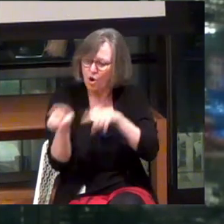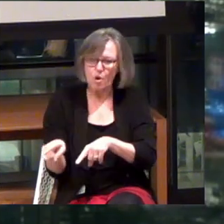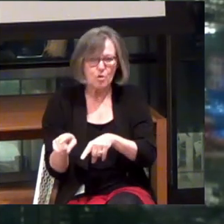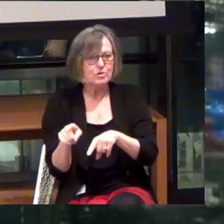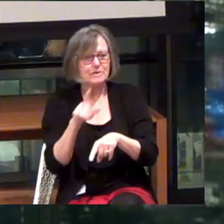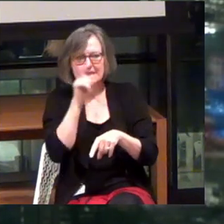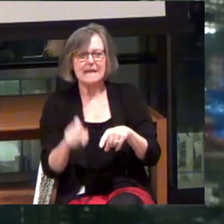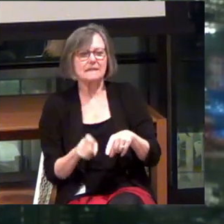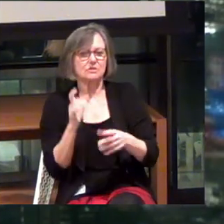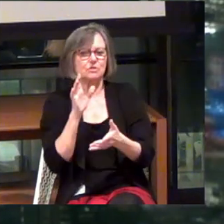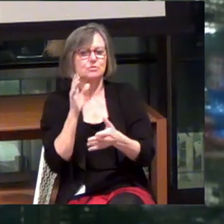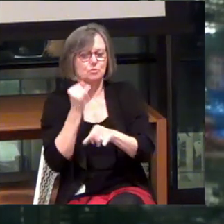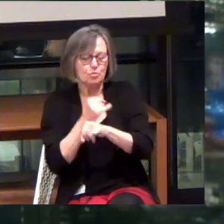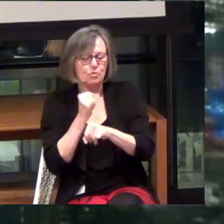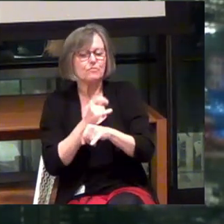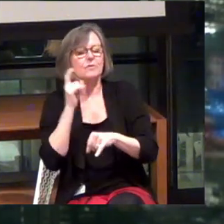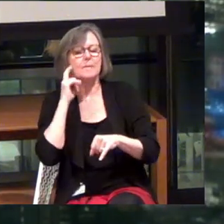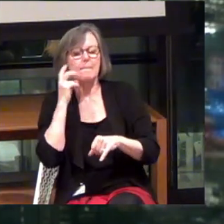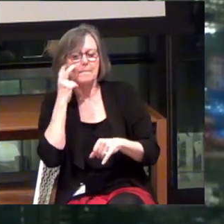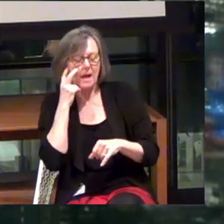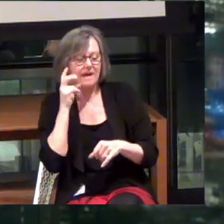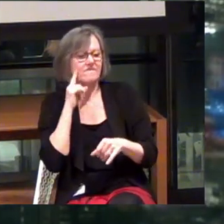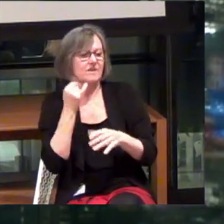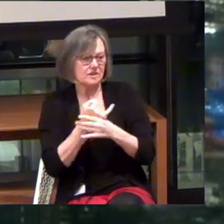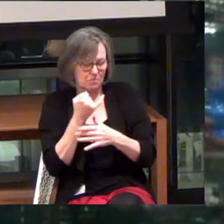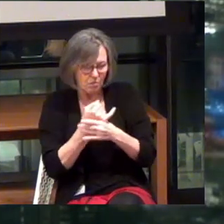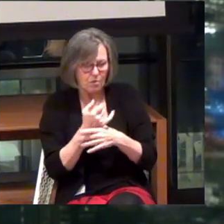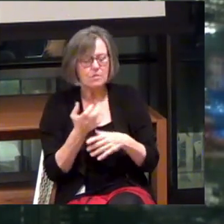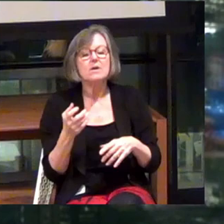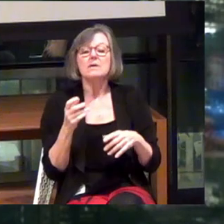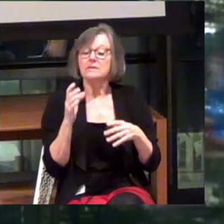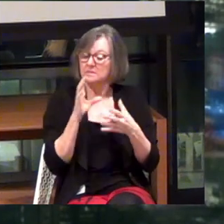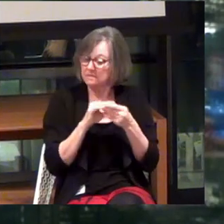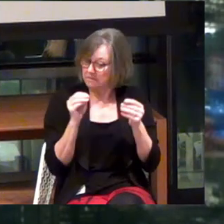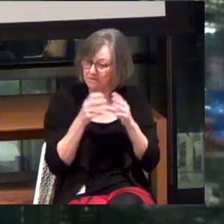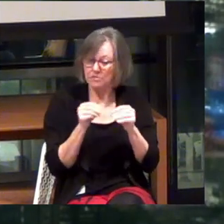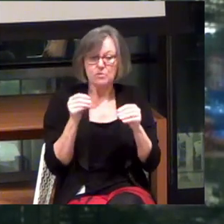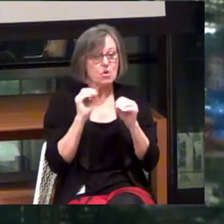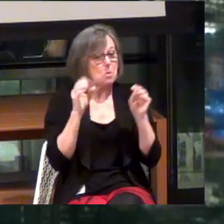Texas School for the Blind and Visually Impaired. Long story short... Nobody was expecting us.